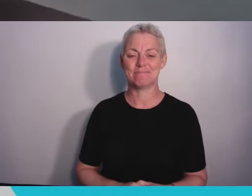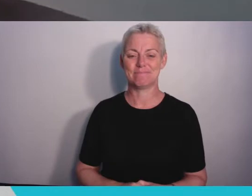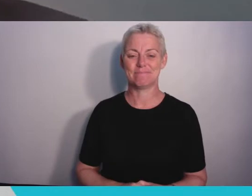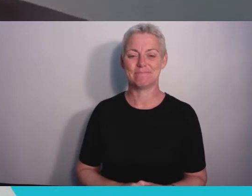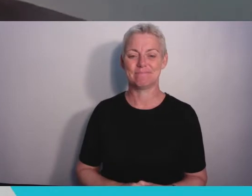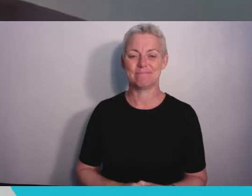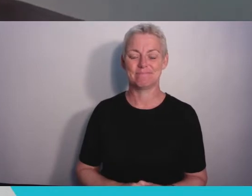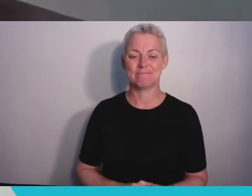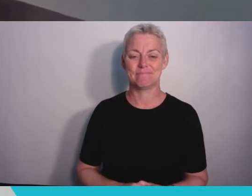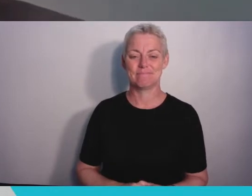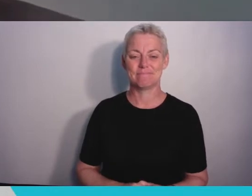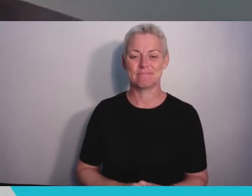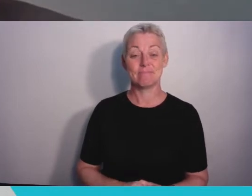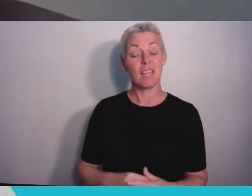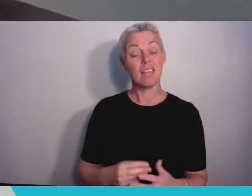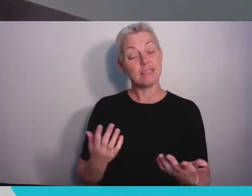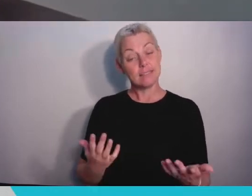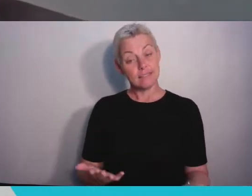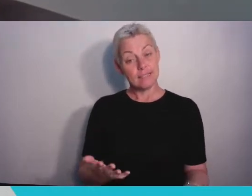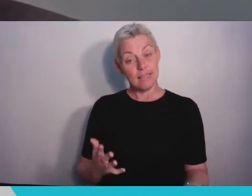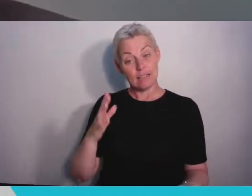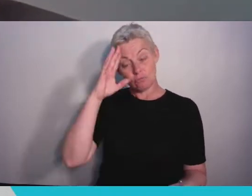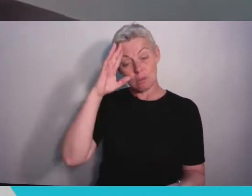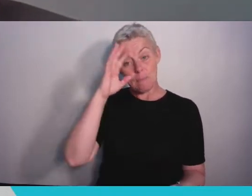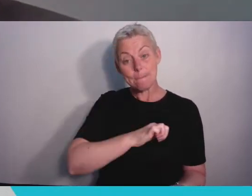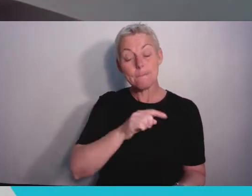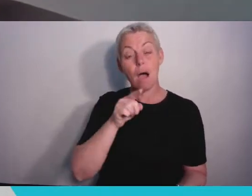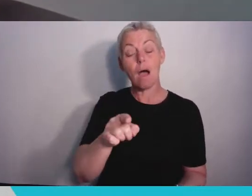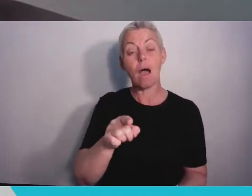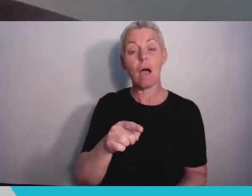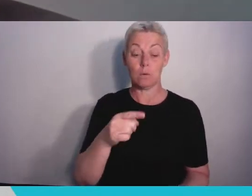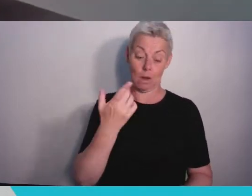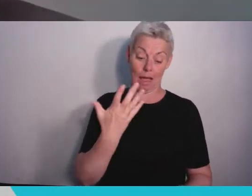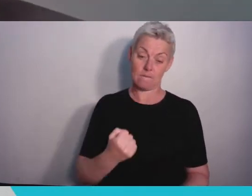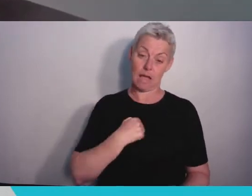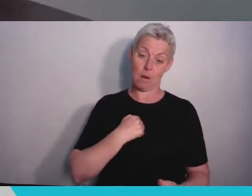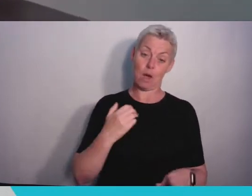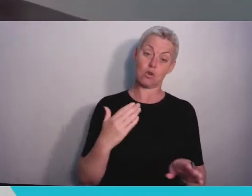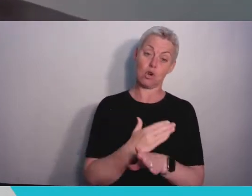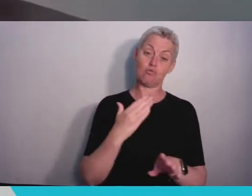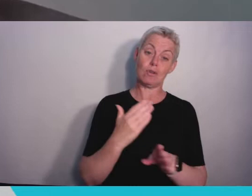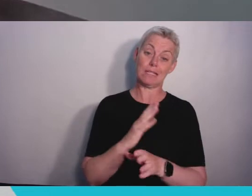point of view you can avail of our Career Service for three years after you leave and